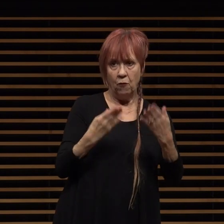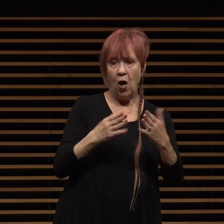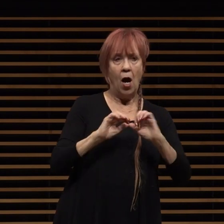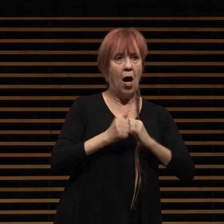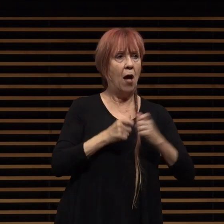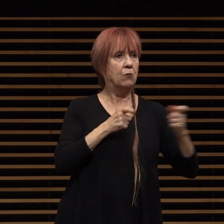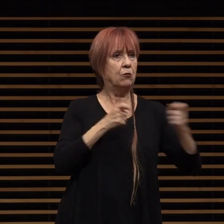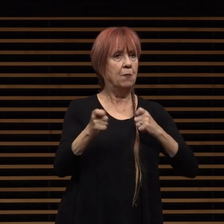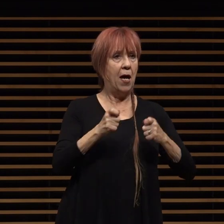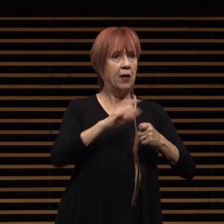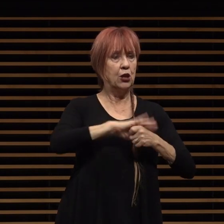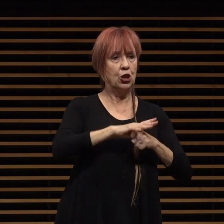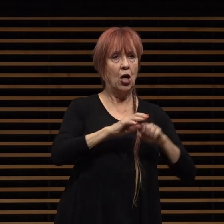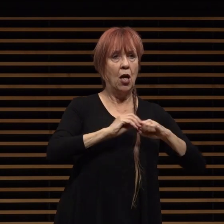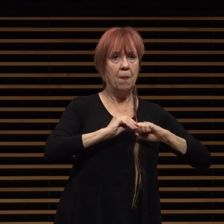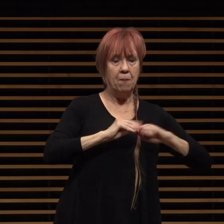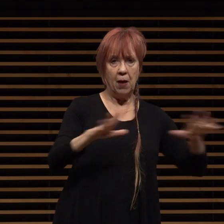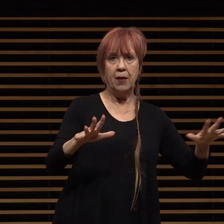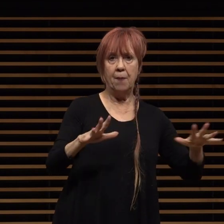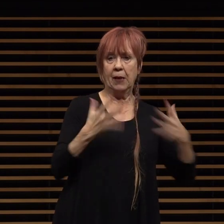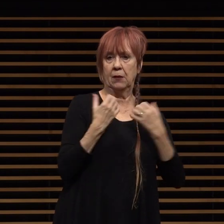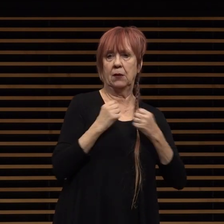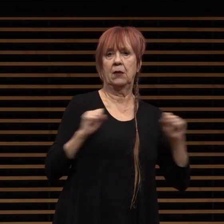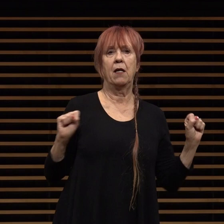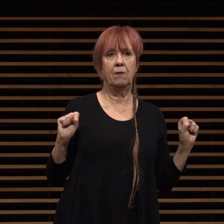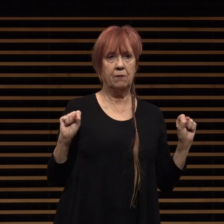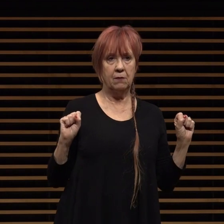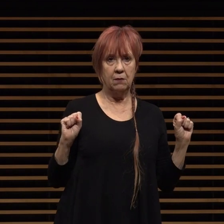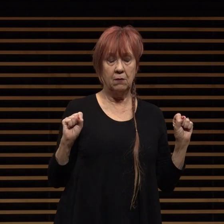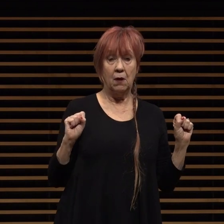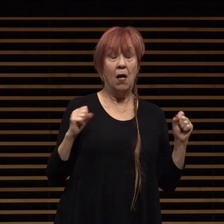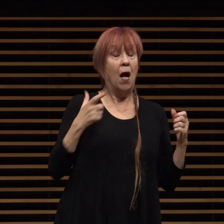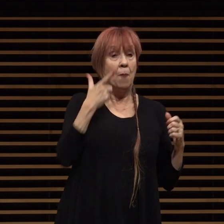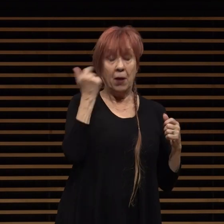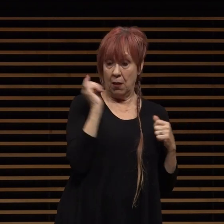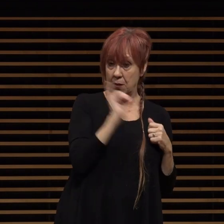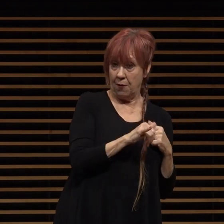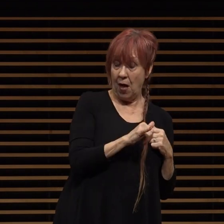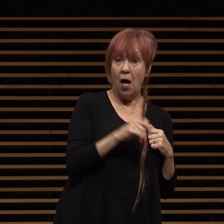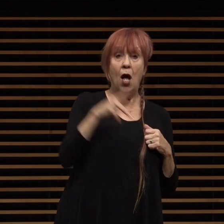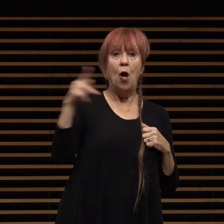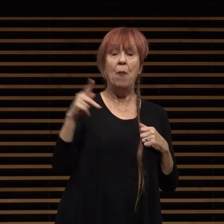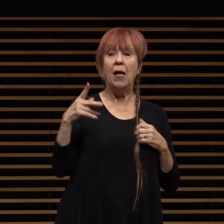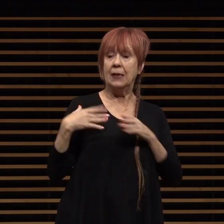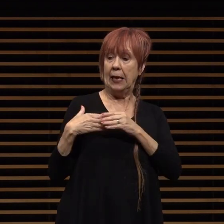pandemic safely as a result